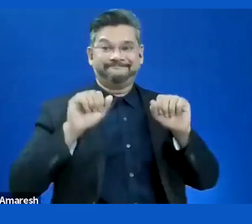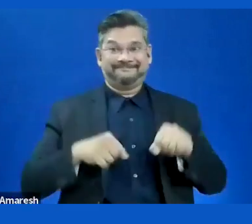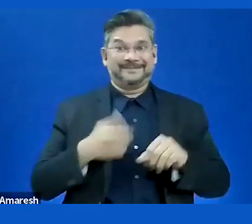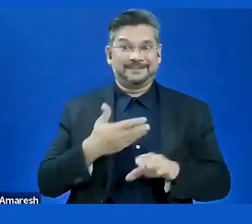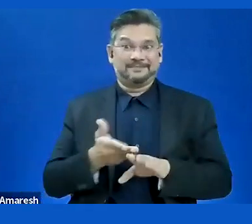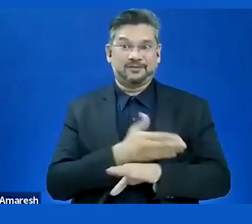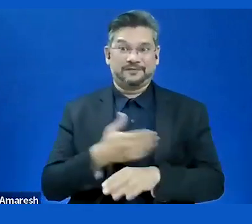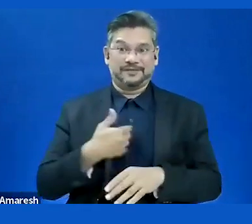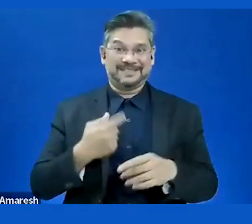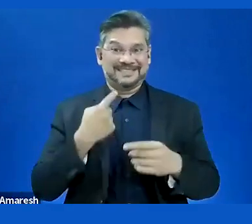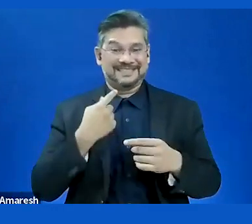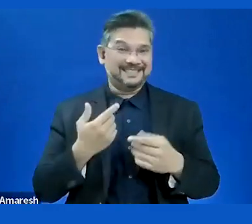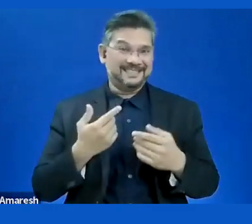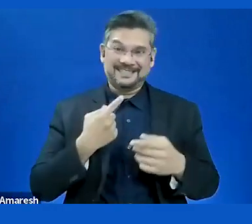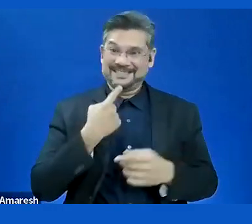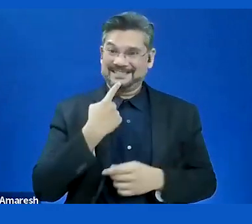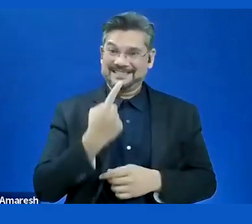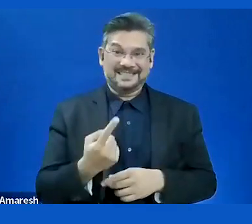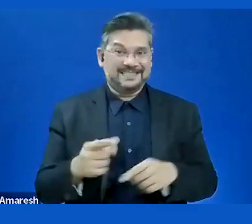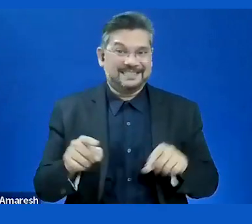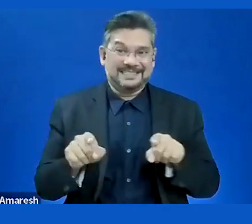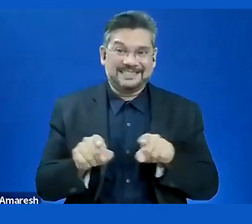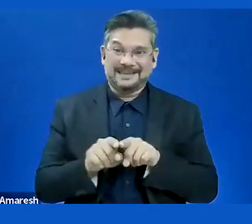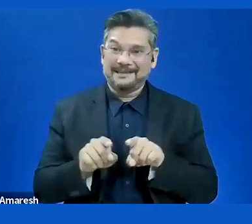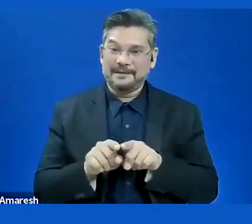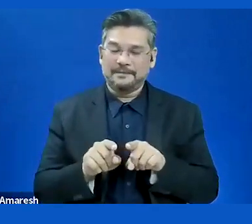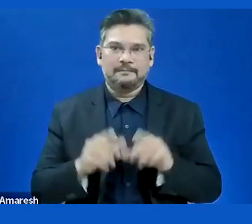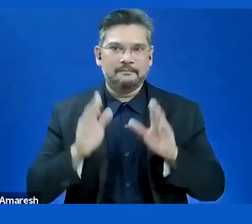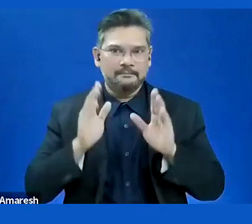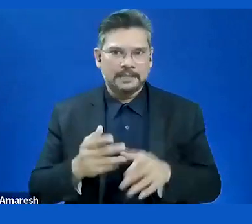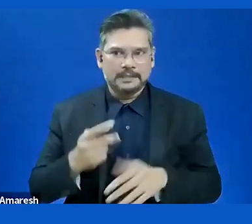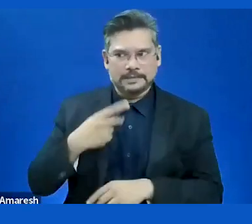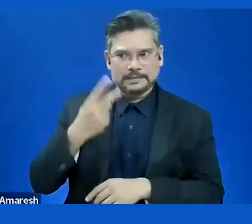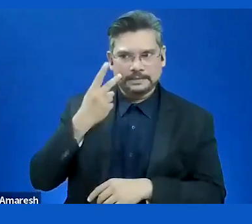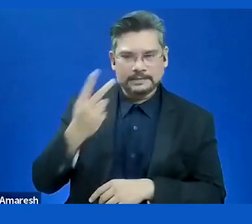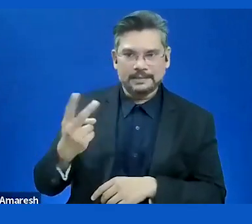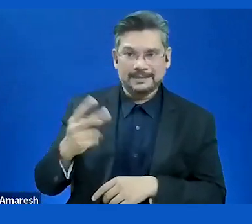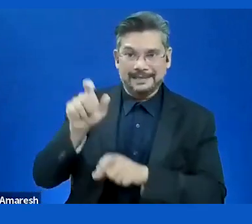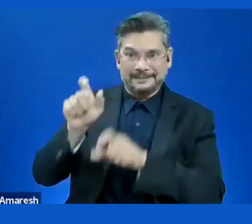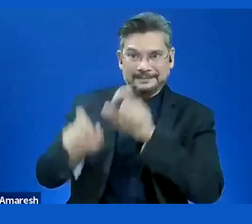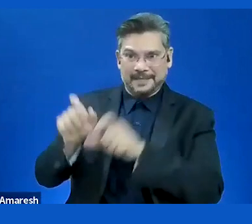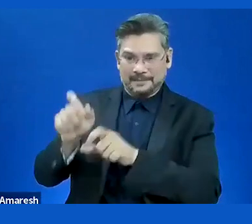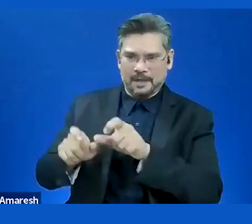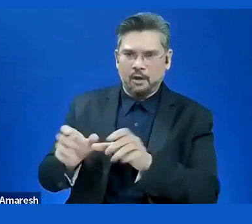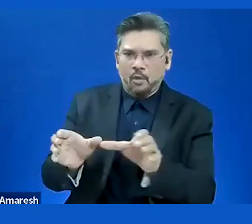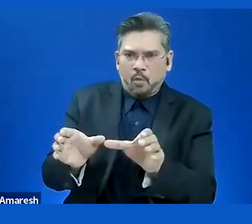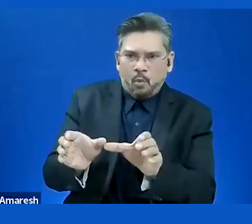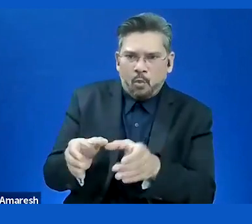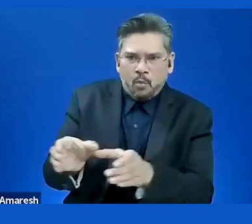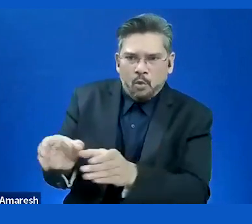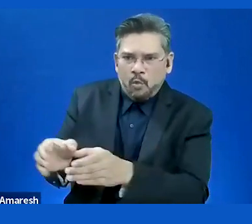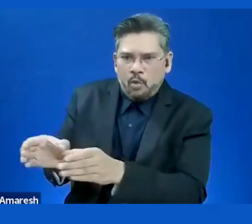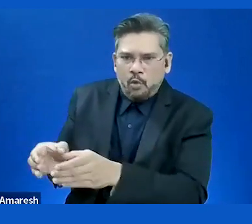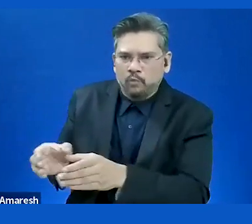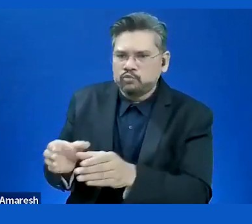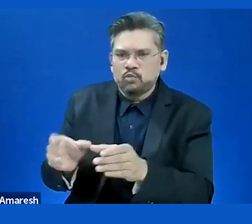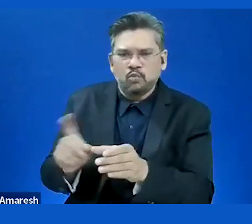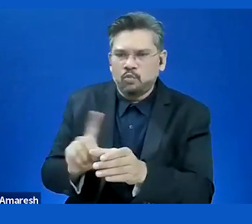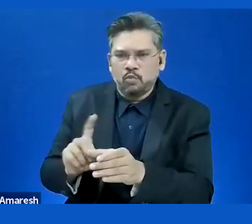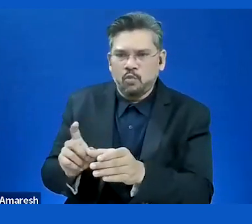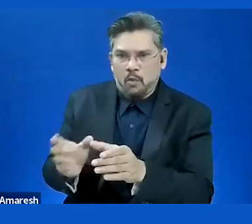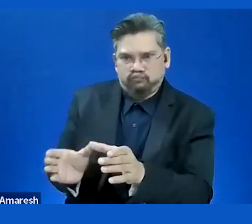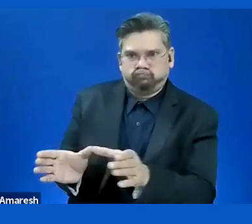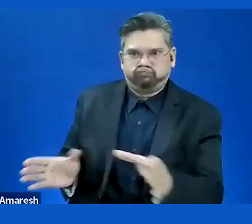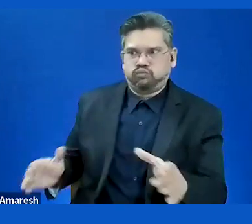we have to look at the people as a broad group. They have just as many possibilities